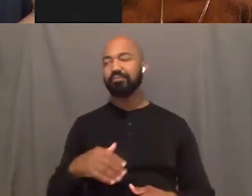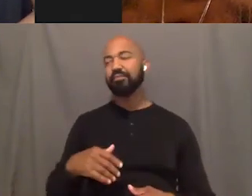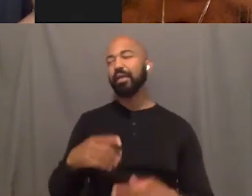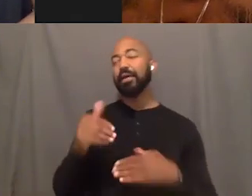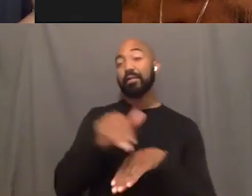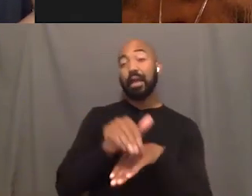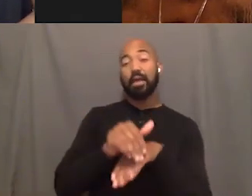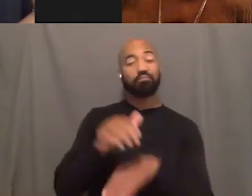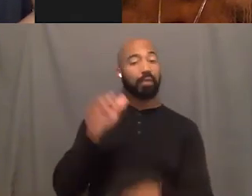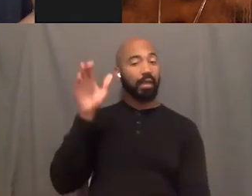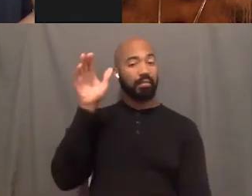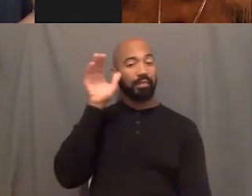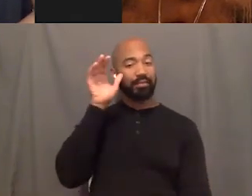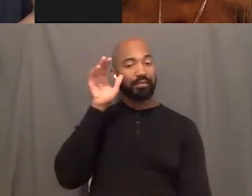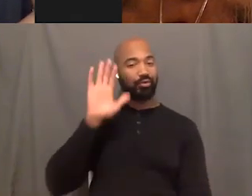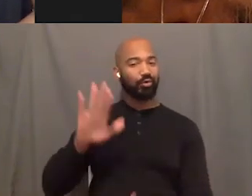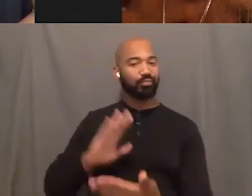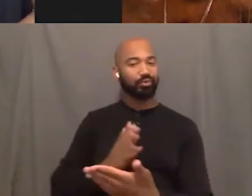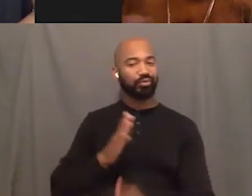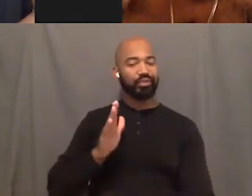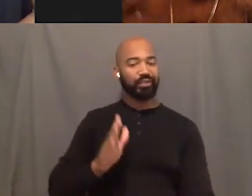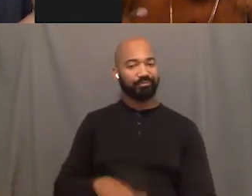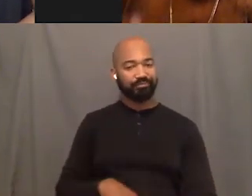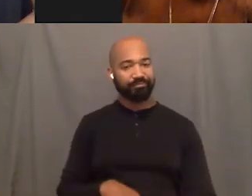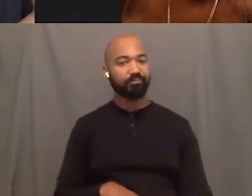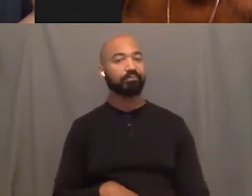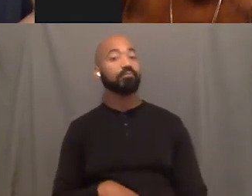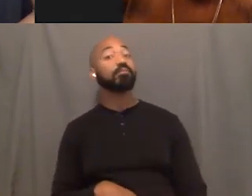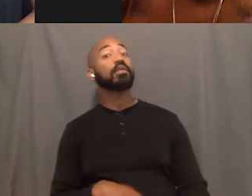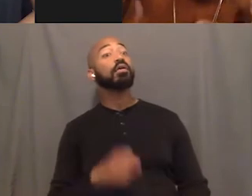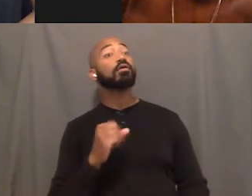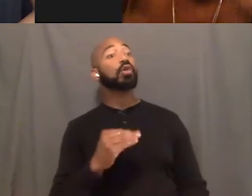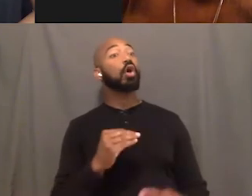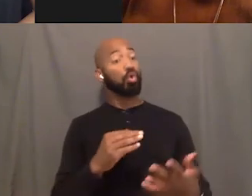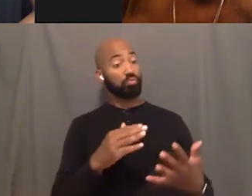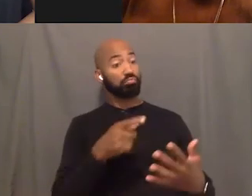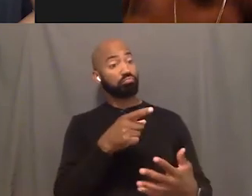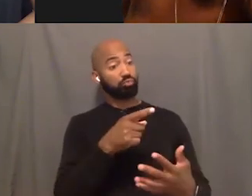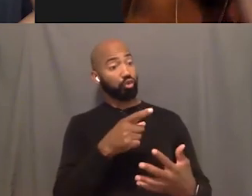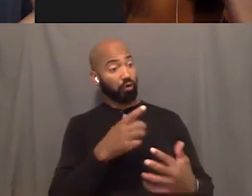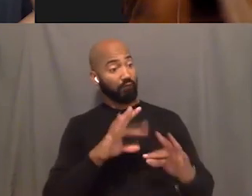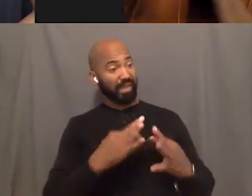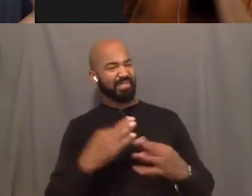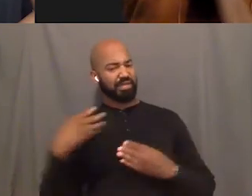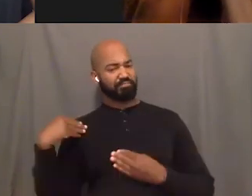What brings you joy about being in a lineage with black women and like just being in community with other black women?